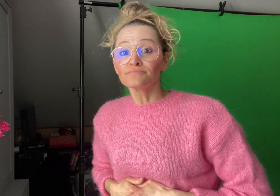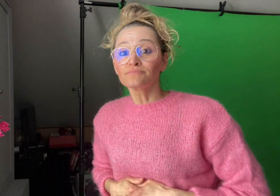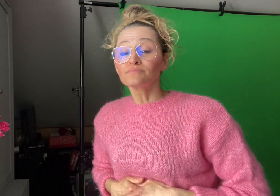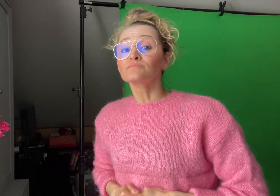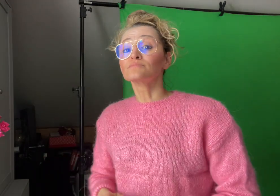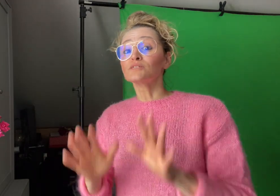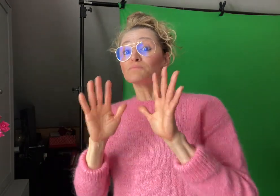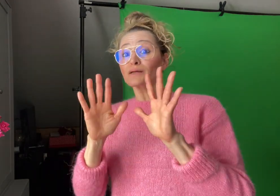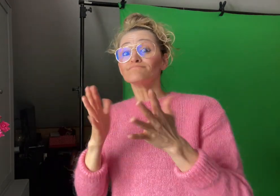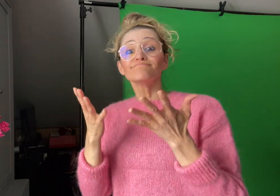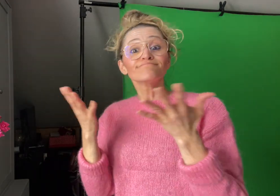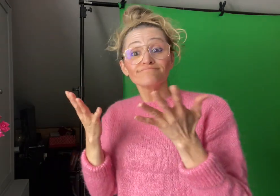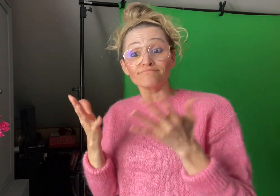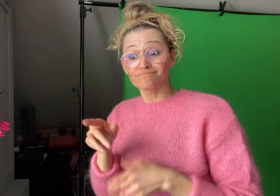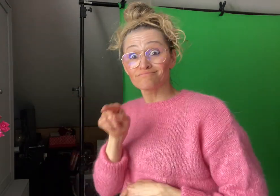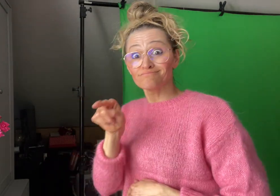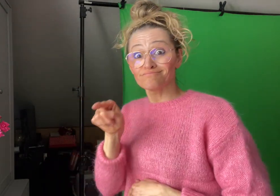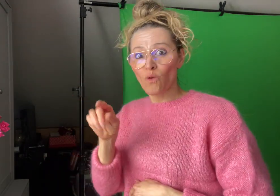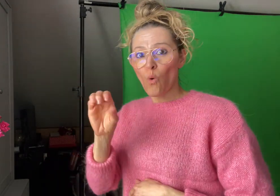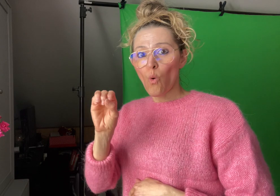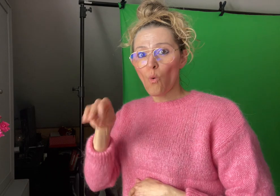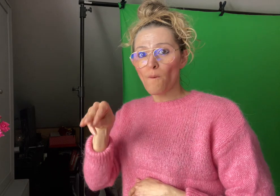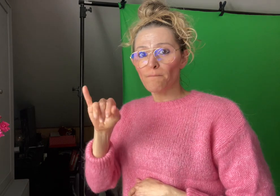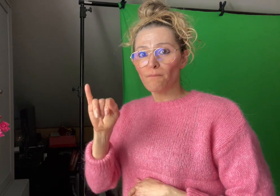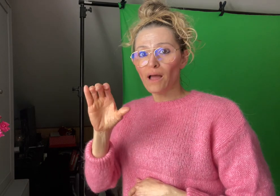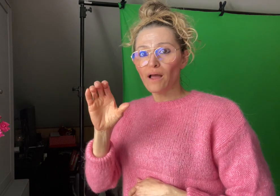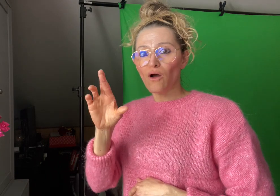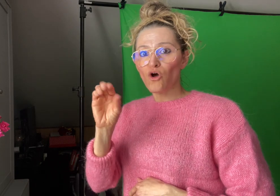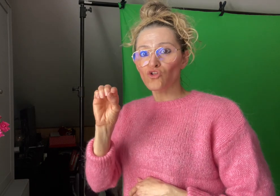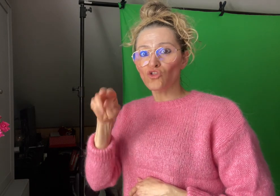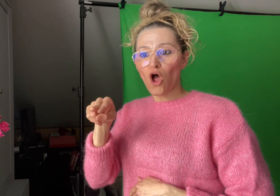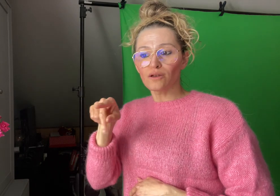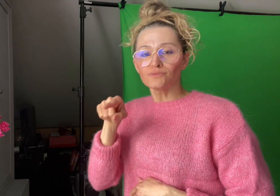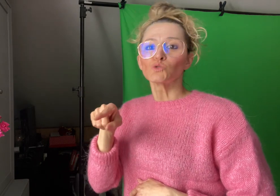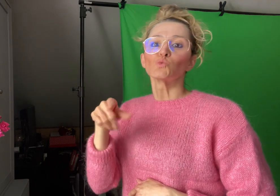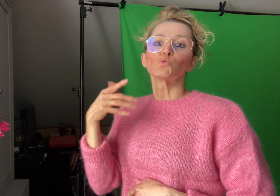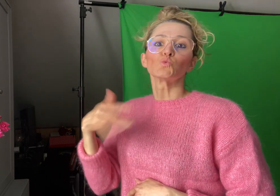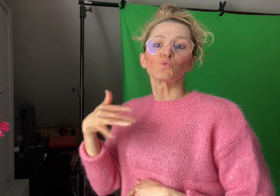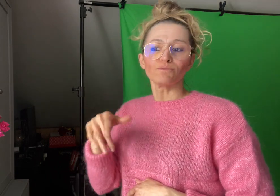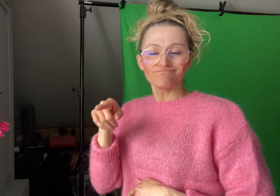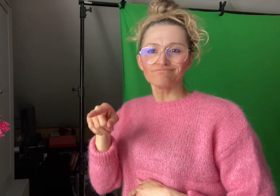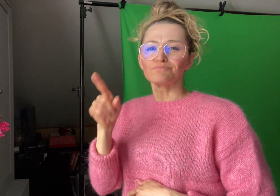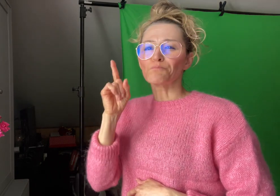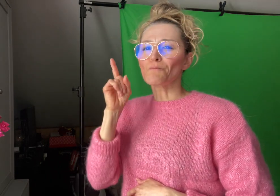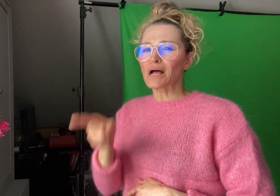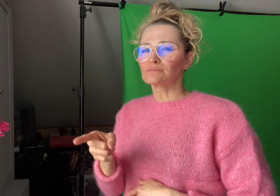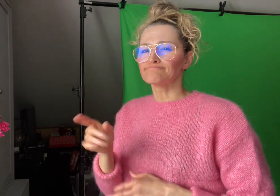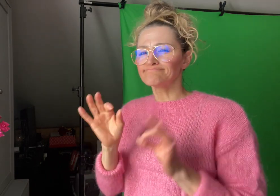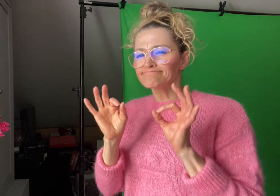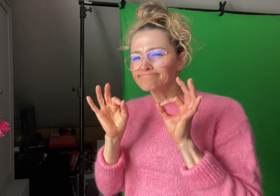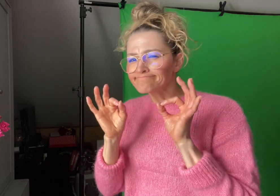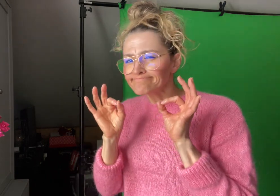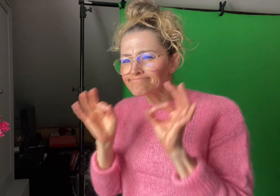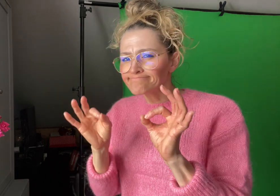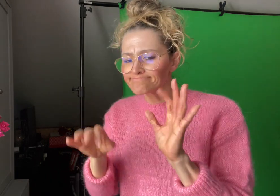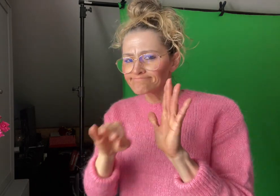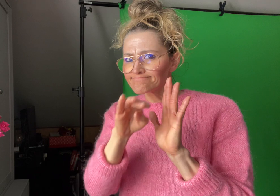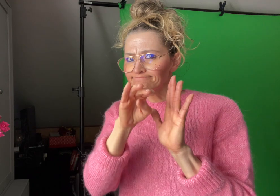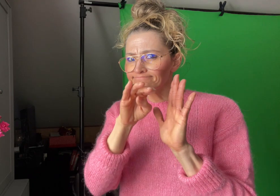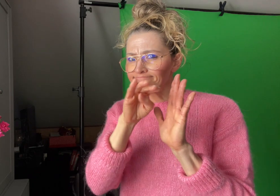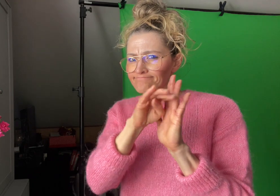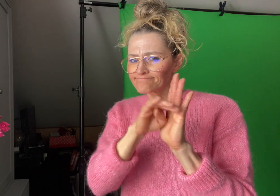In relation to Omicron, special rules have been made